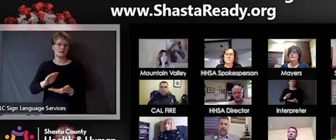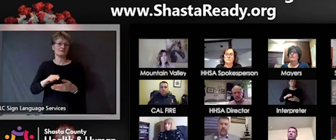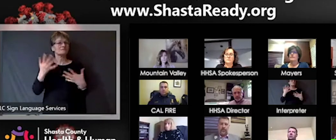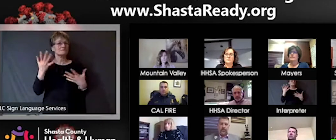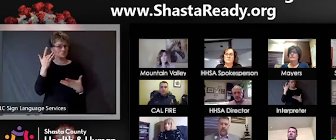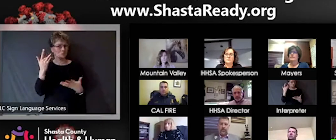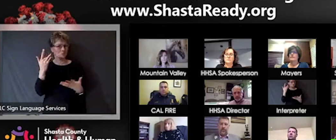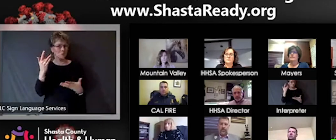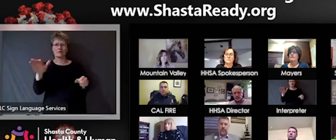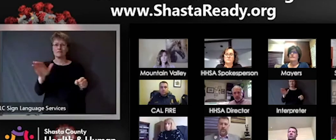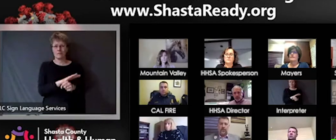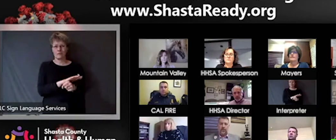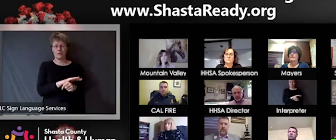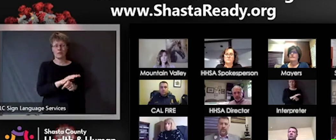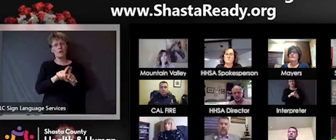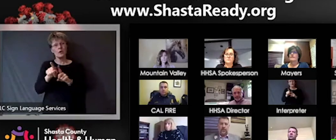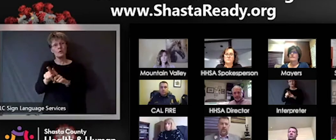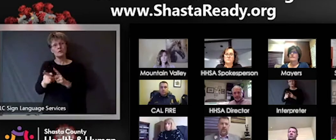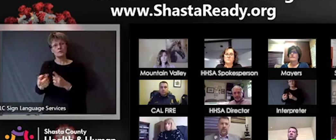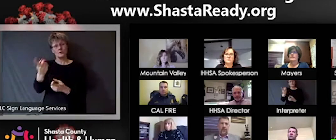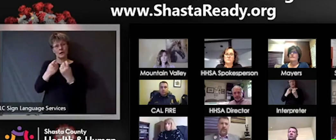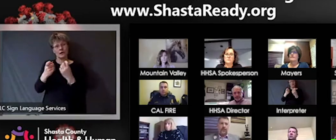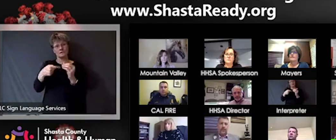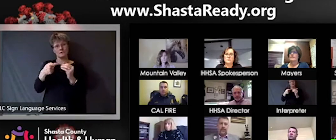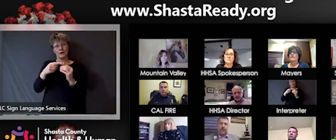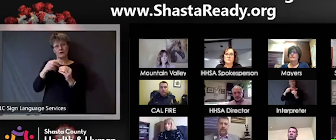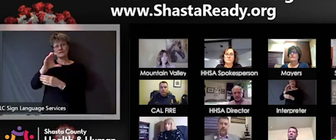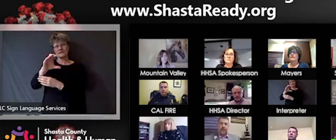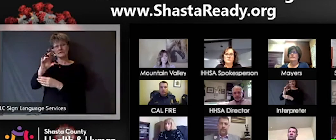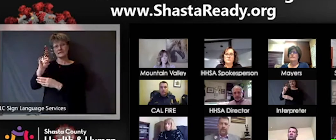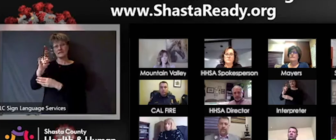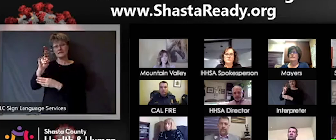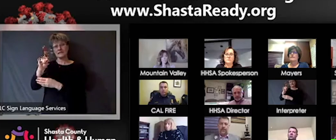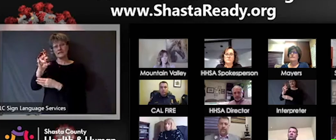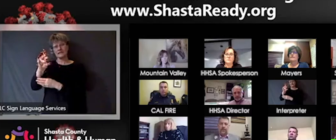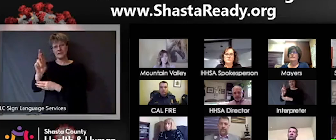CDC are they do have that 30-day moratorium where they're not taking any